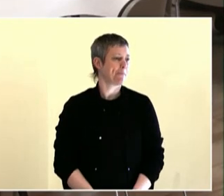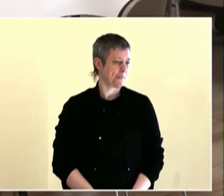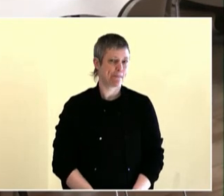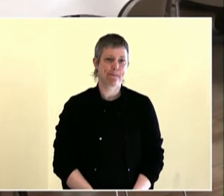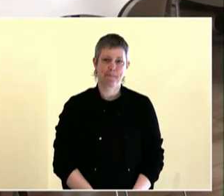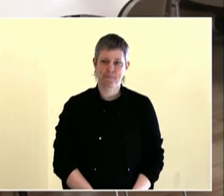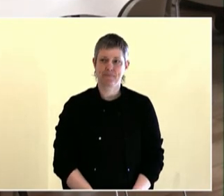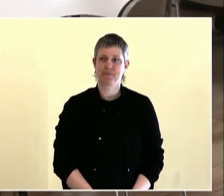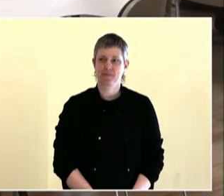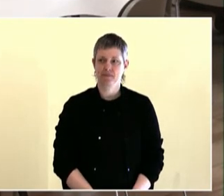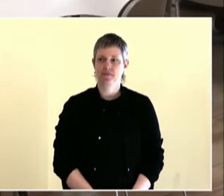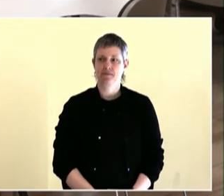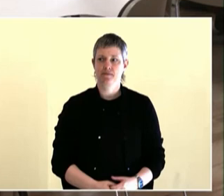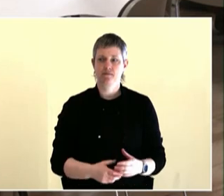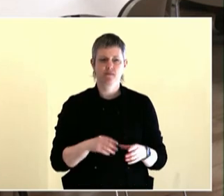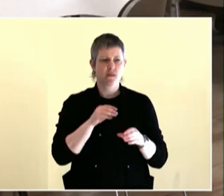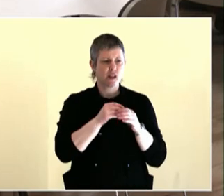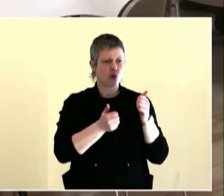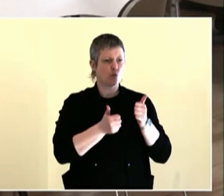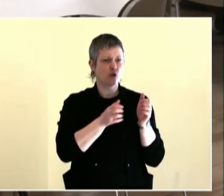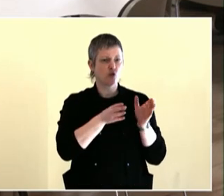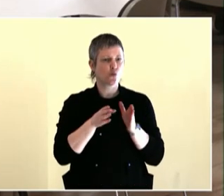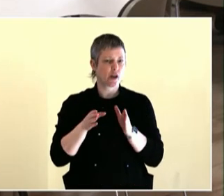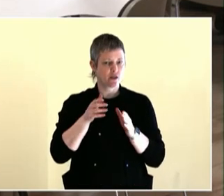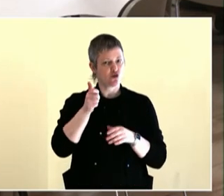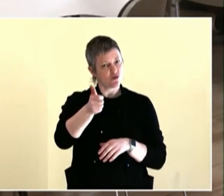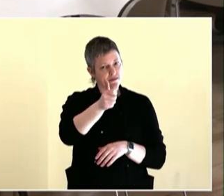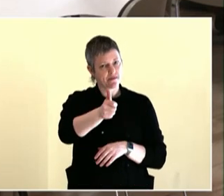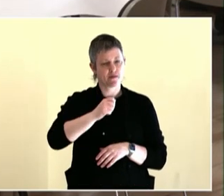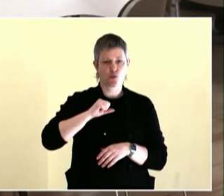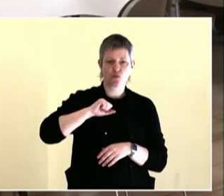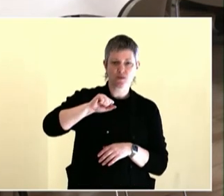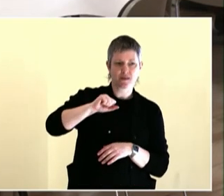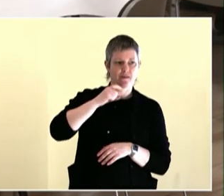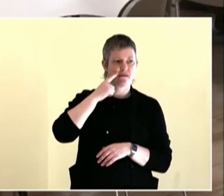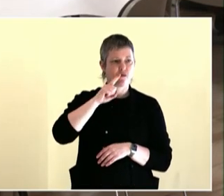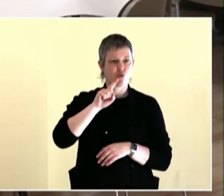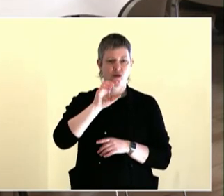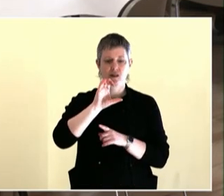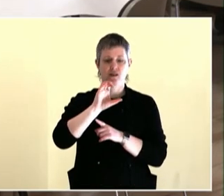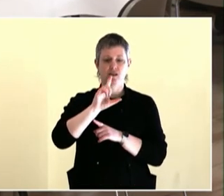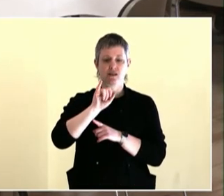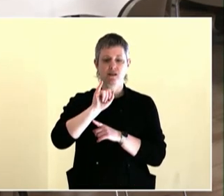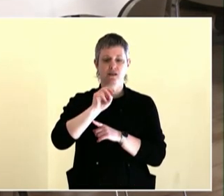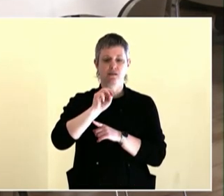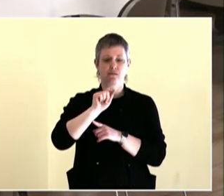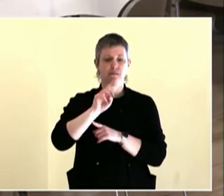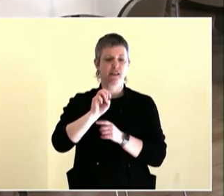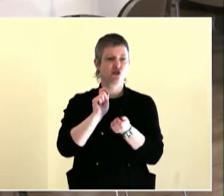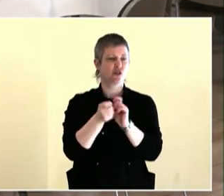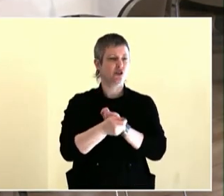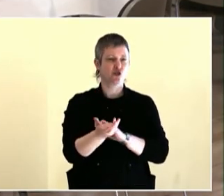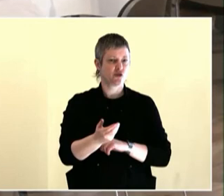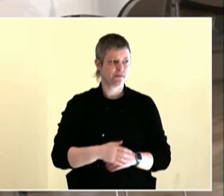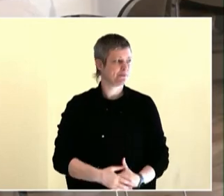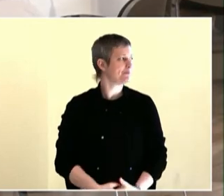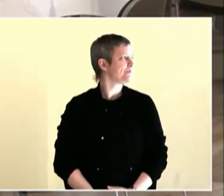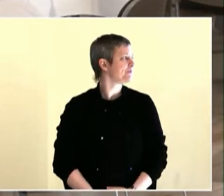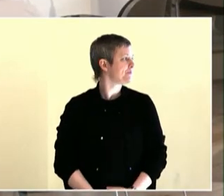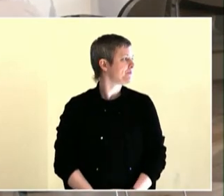was compelled to write a book called "Imaginable," which is really great. It's a fascinating book, by the way. She's got a great website up. I encourage you to check her